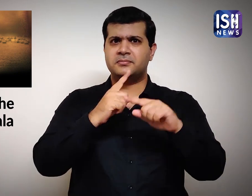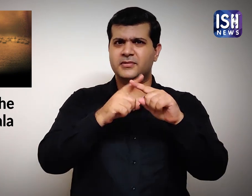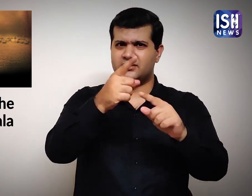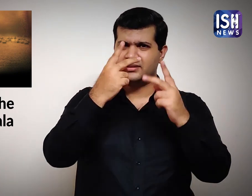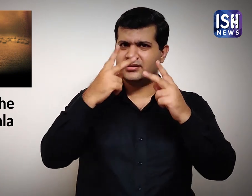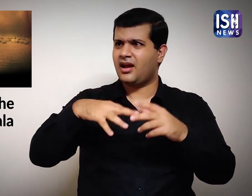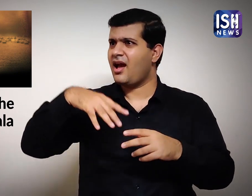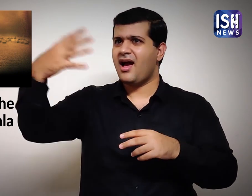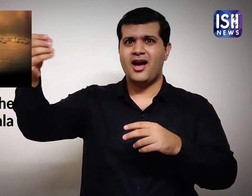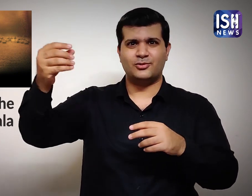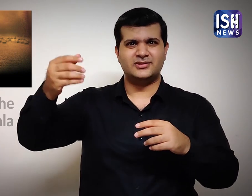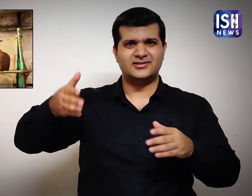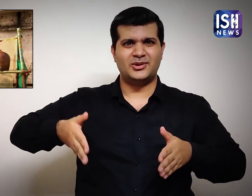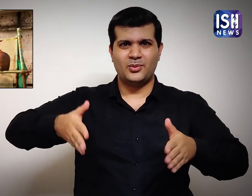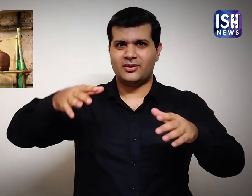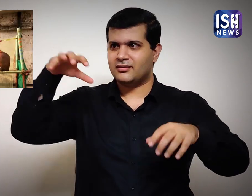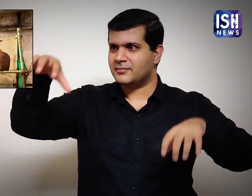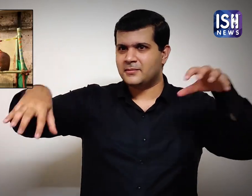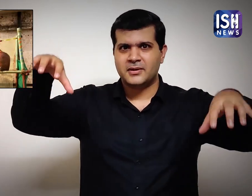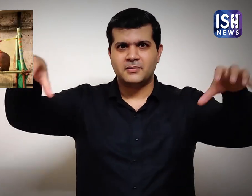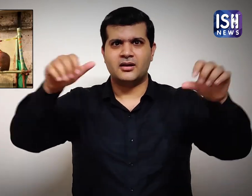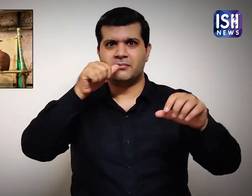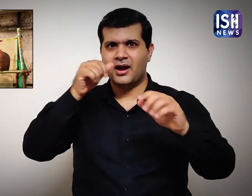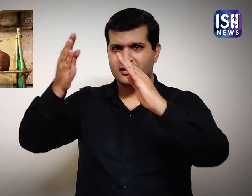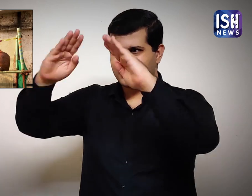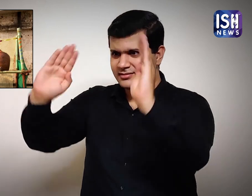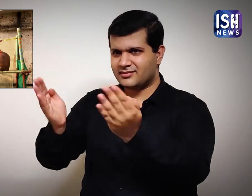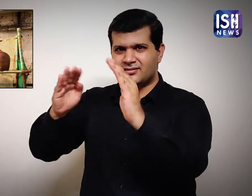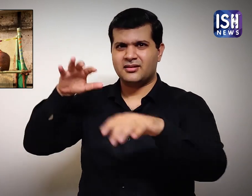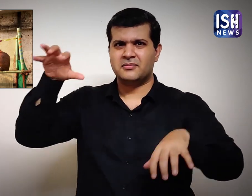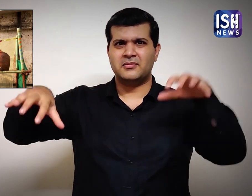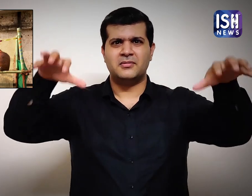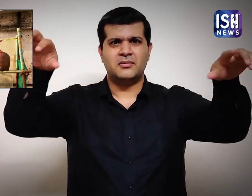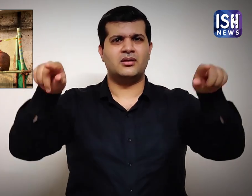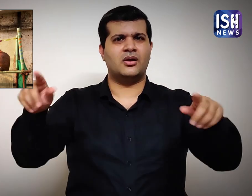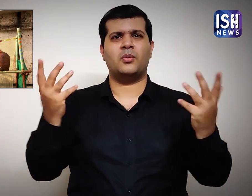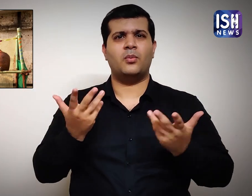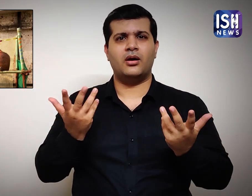You will see a pot of water at every road.